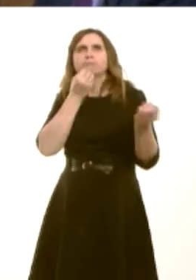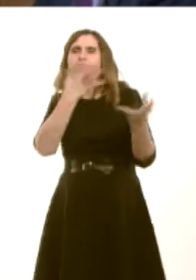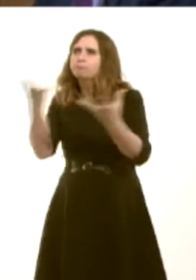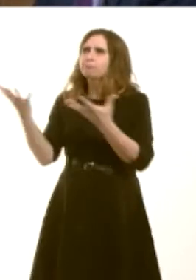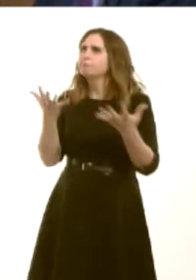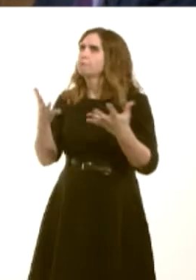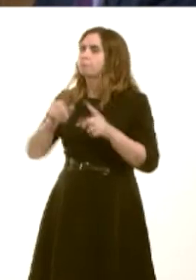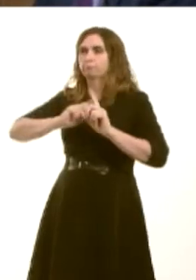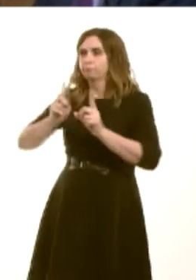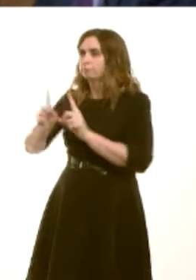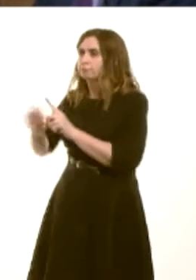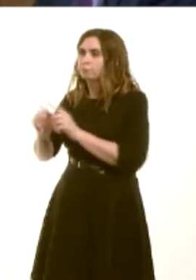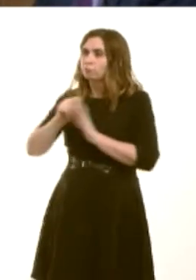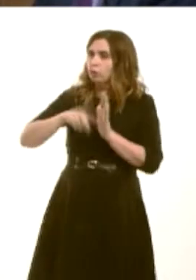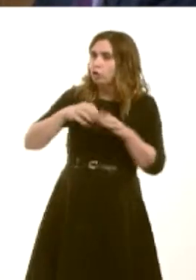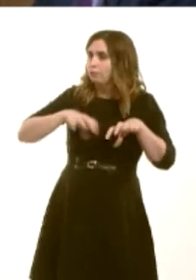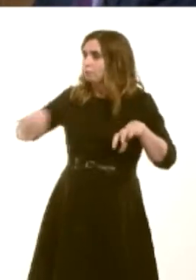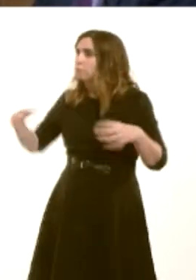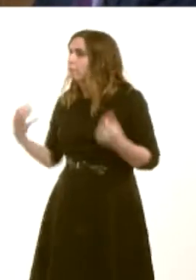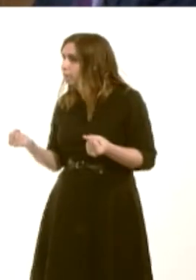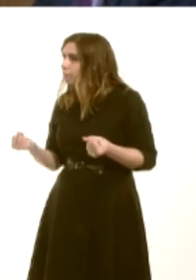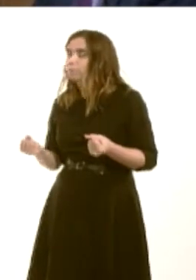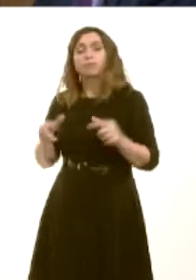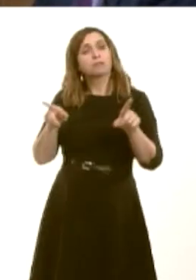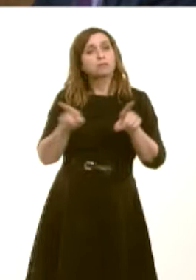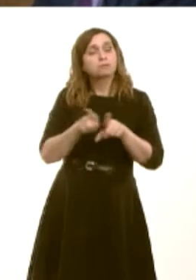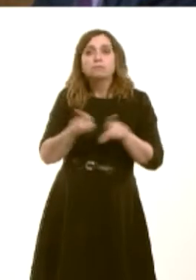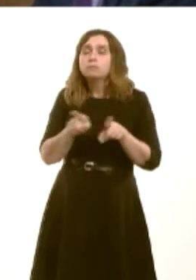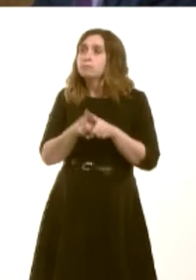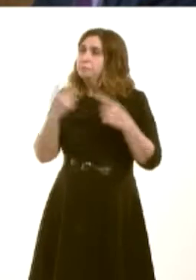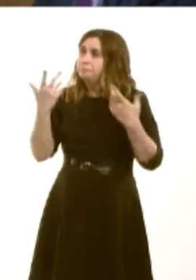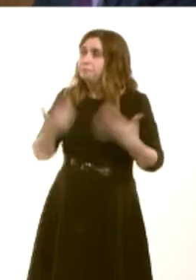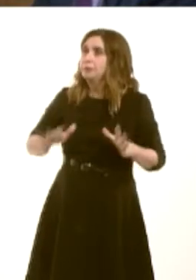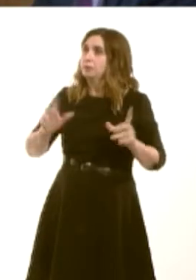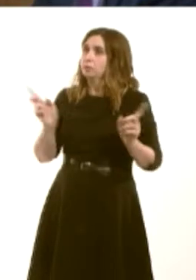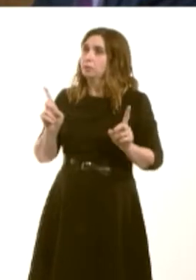schemes, and, of course, we've made sure that, by bringing investment into Wales and creating